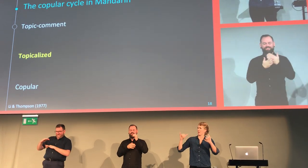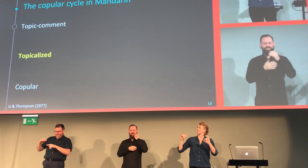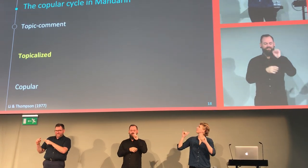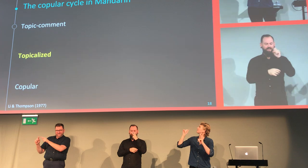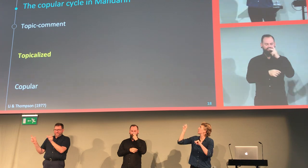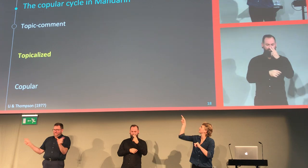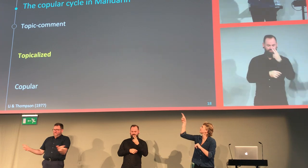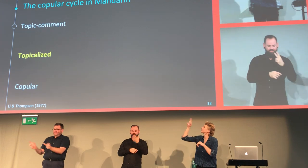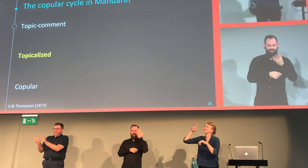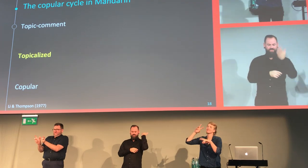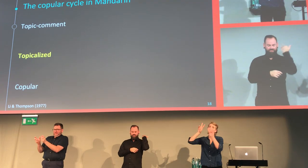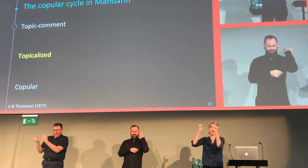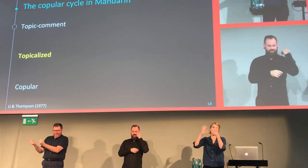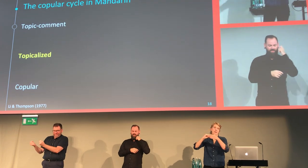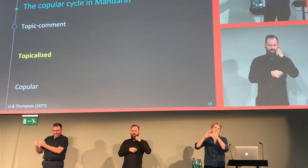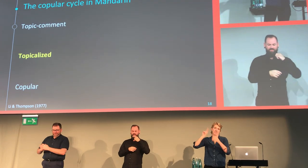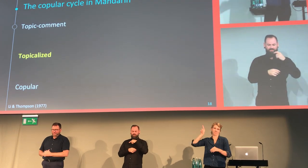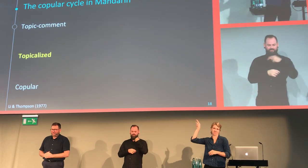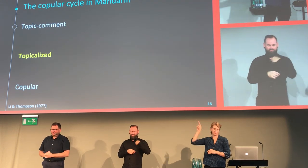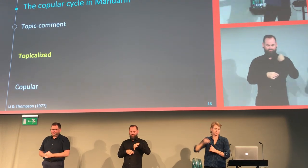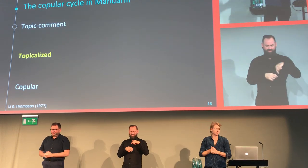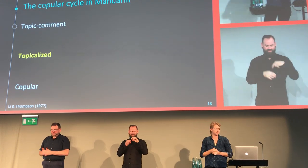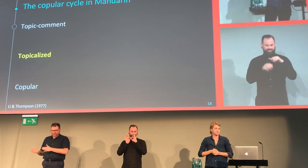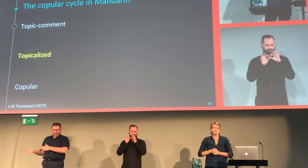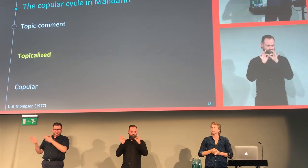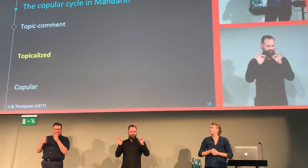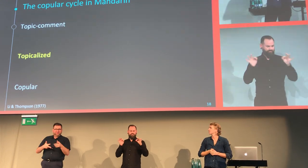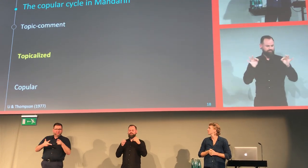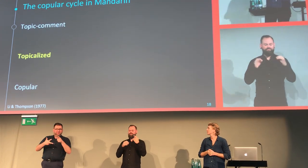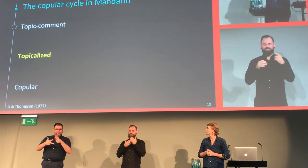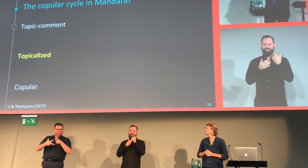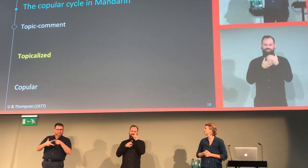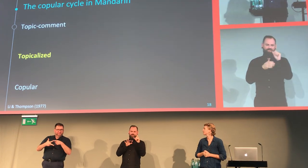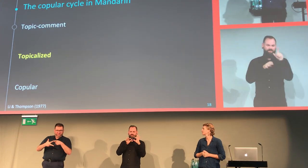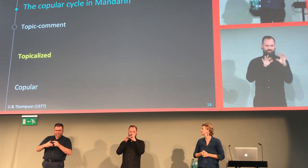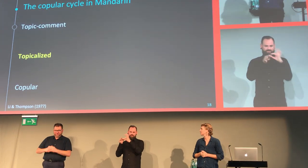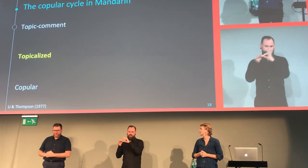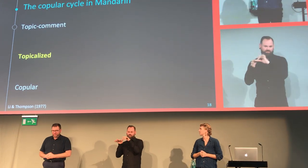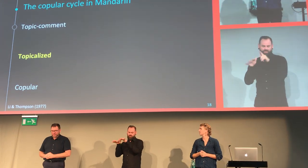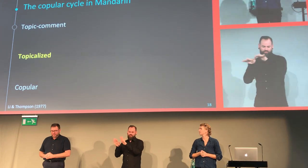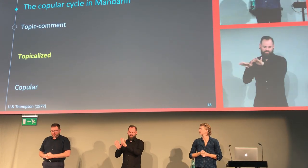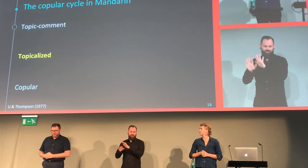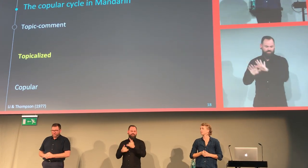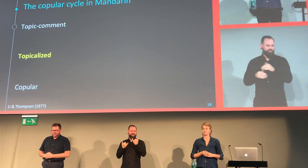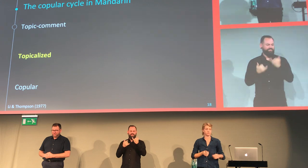This is also used in archaic Mandarin. And it's also the same stretcher as topic-comment.